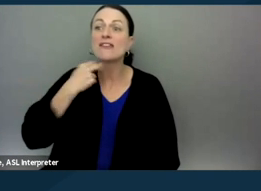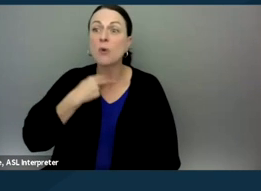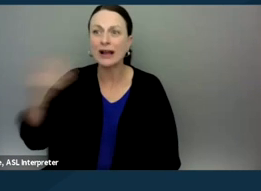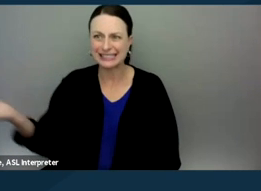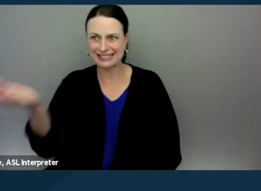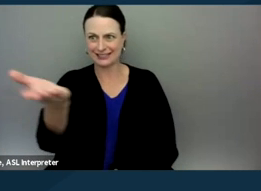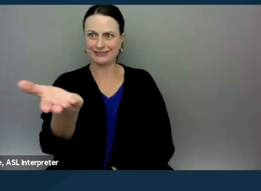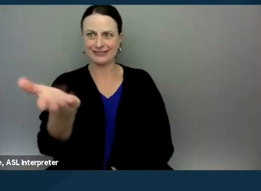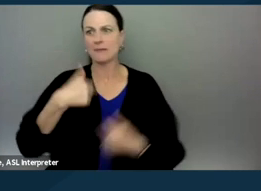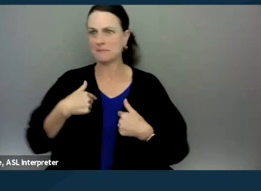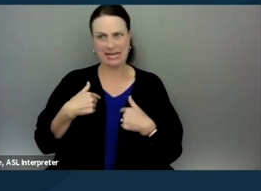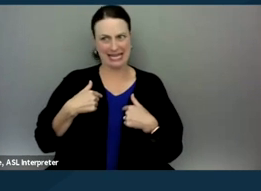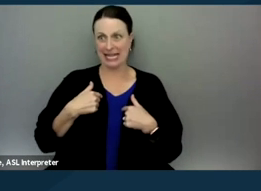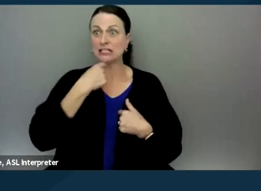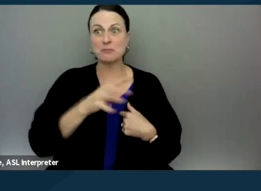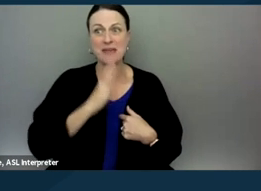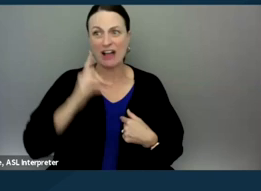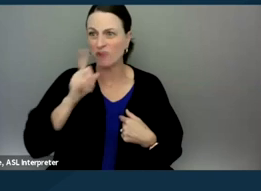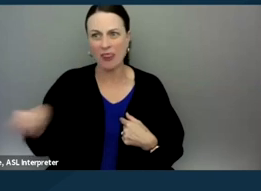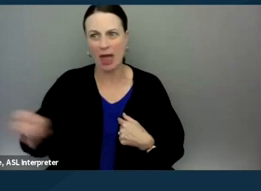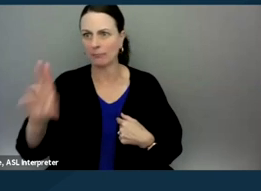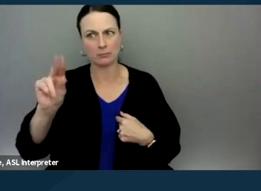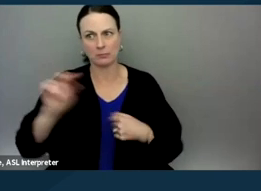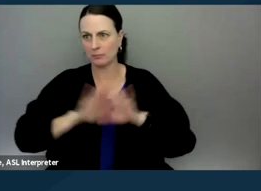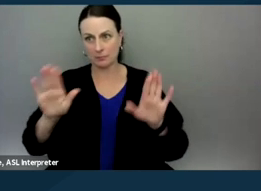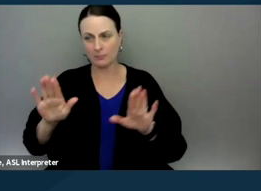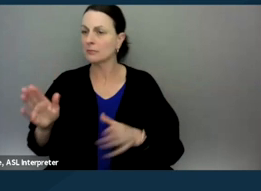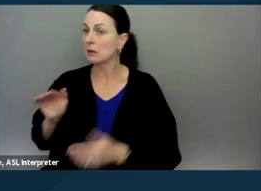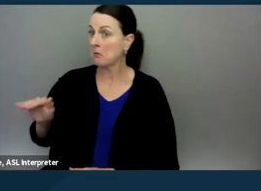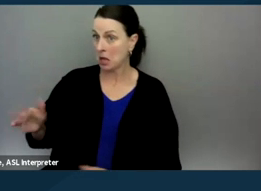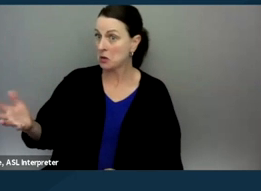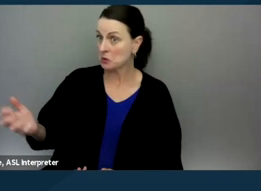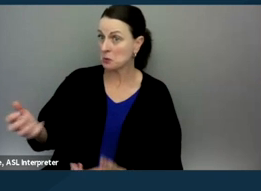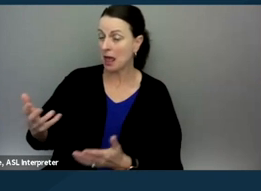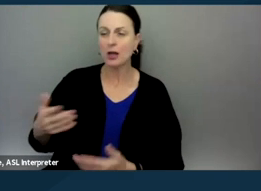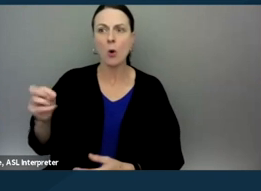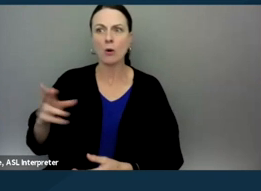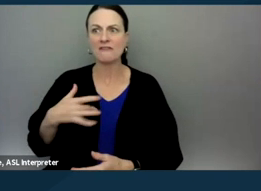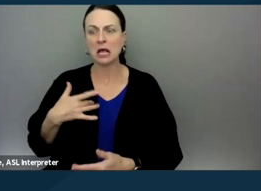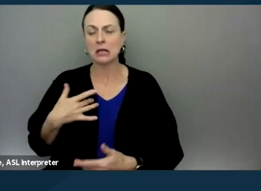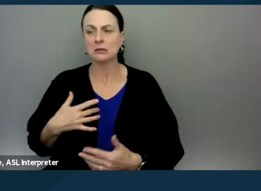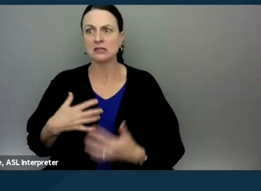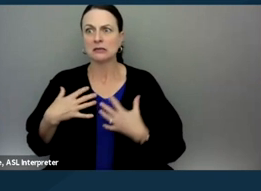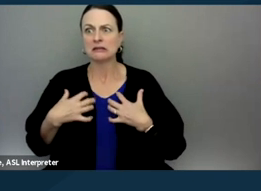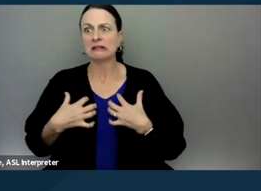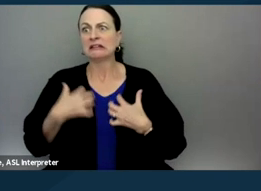they're communicating clearly. If they start to lose their composure, which, you know, those of us who work in this field know